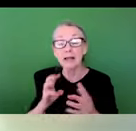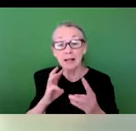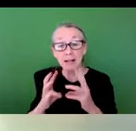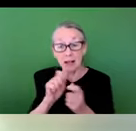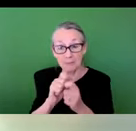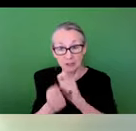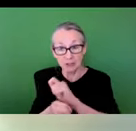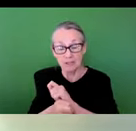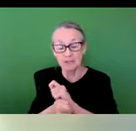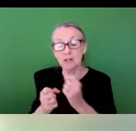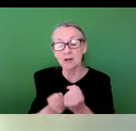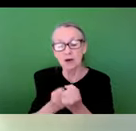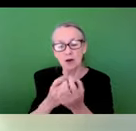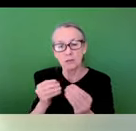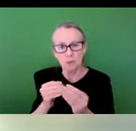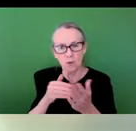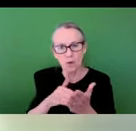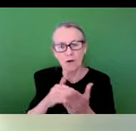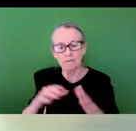precipitation and flooding events around the world.